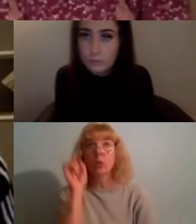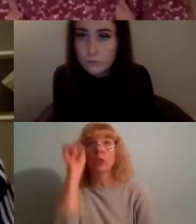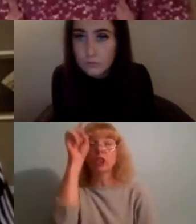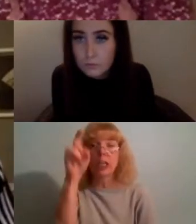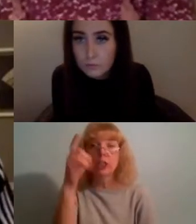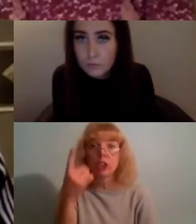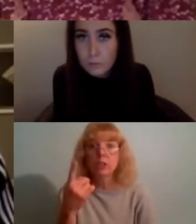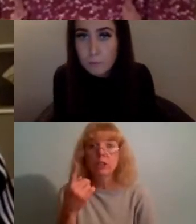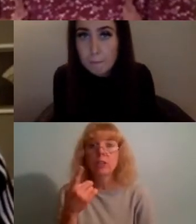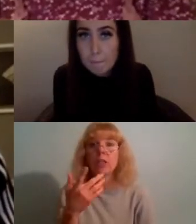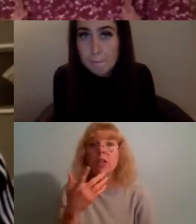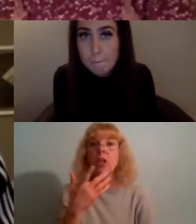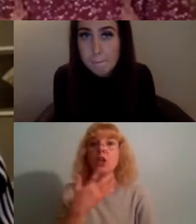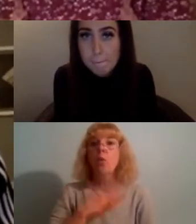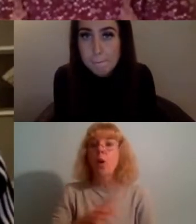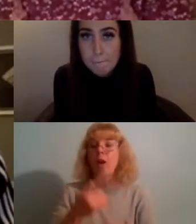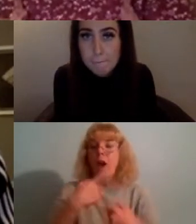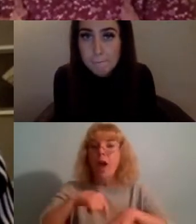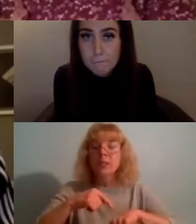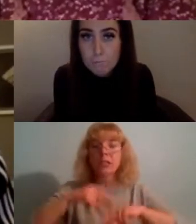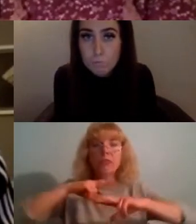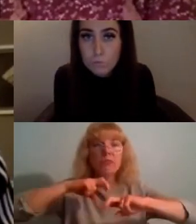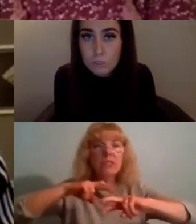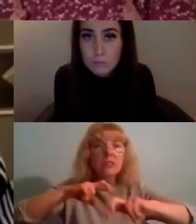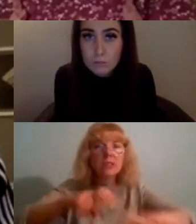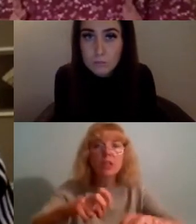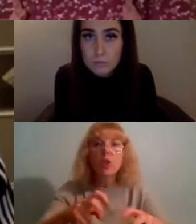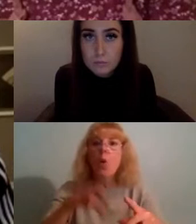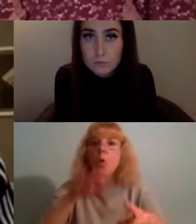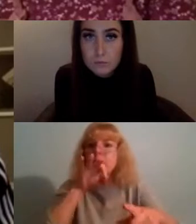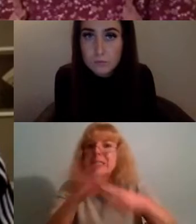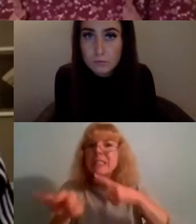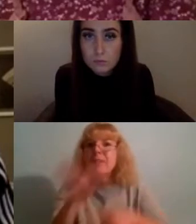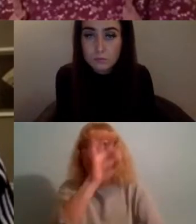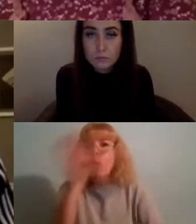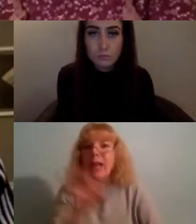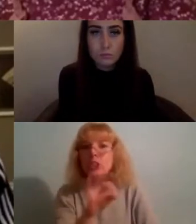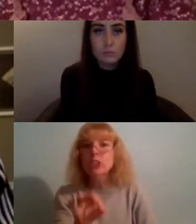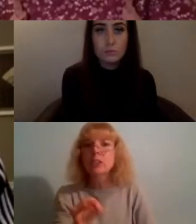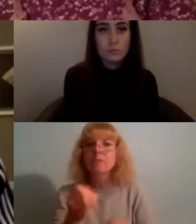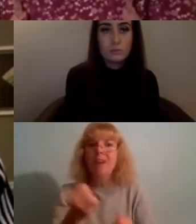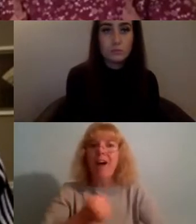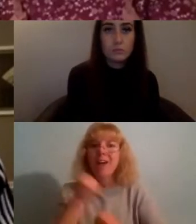want us to dig into or specific questions for our speakers or someone in particular